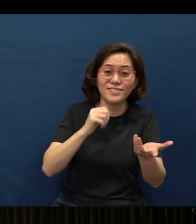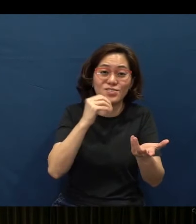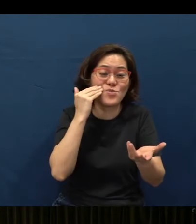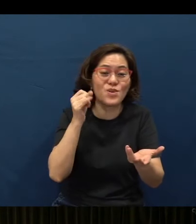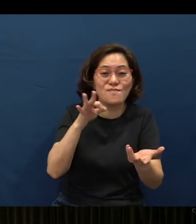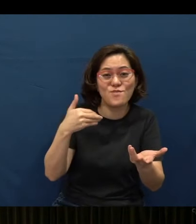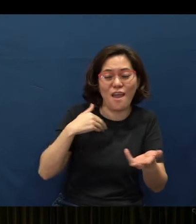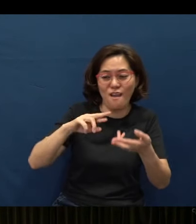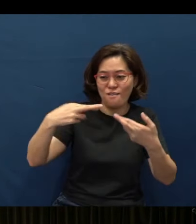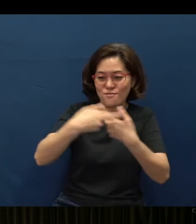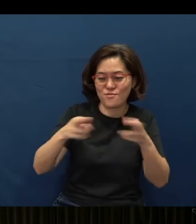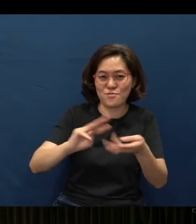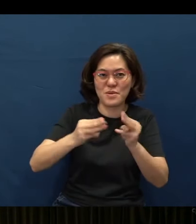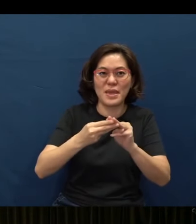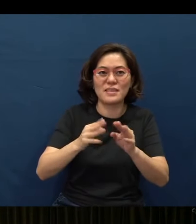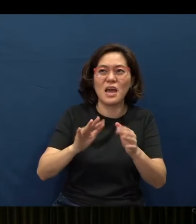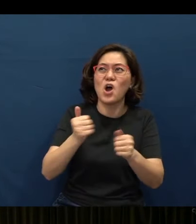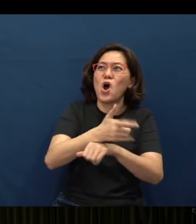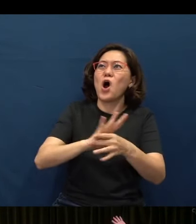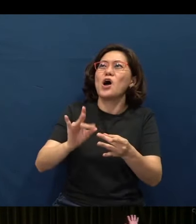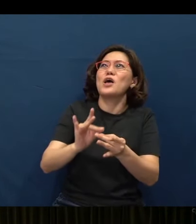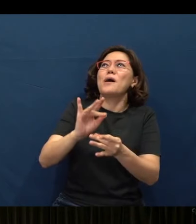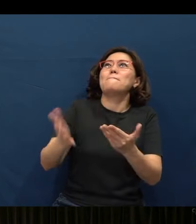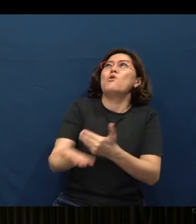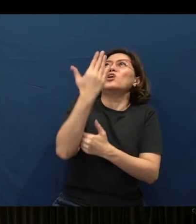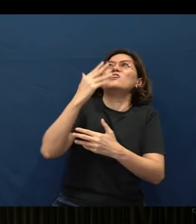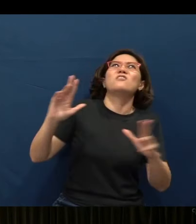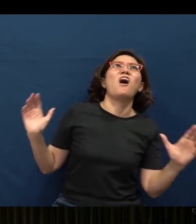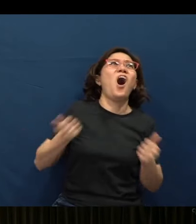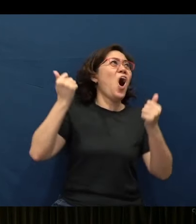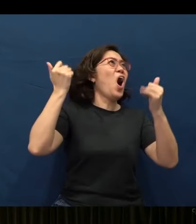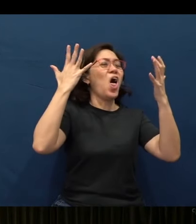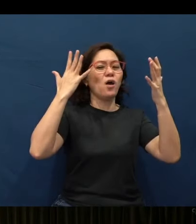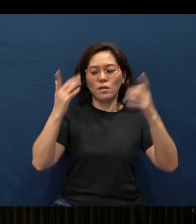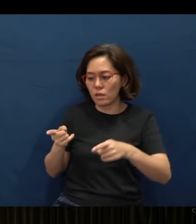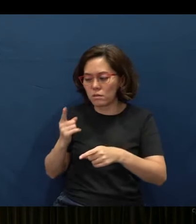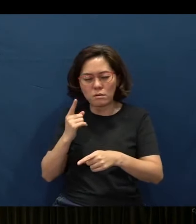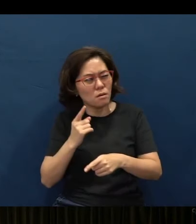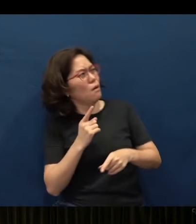wah, early (in the) morning they are very spiritual, they wake up (and go), “Hallelujah!” and (it disturbs you and wakes you up,